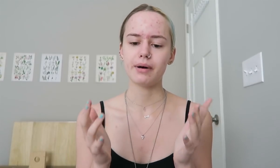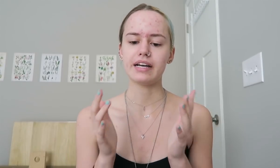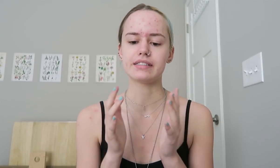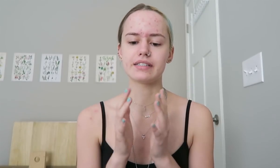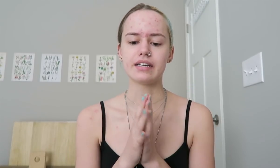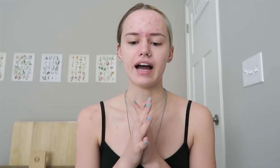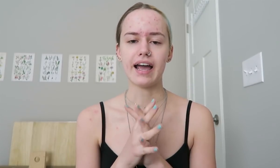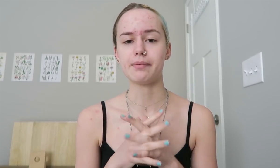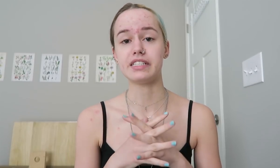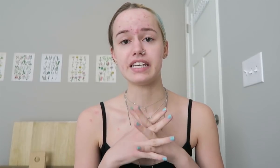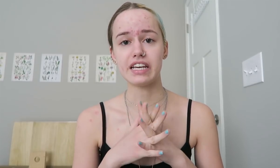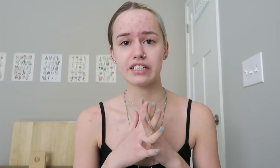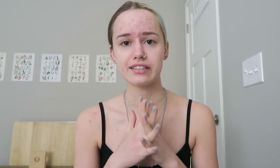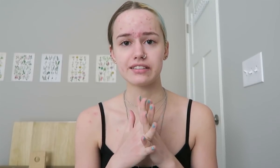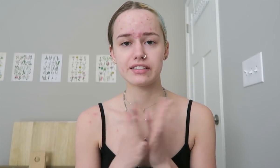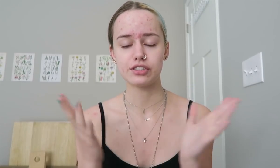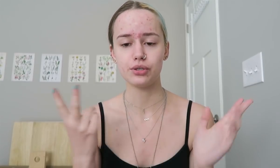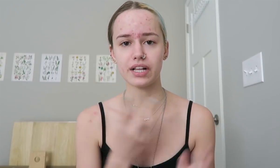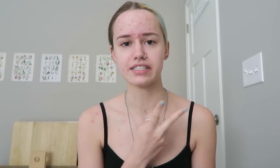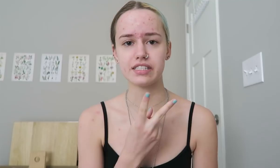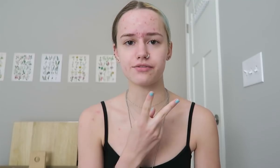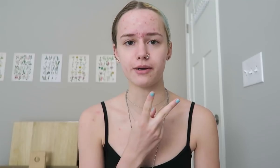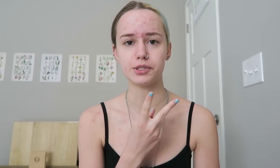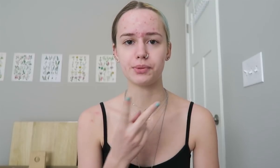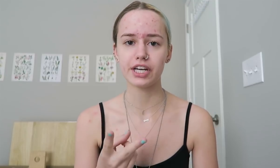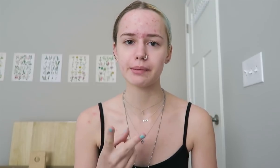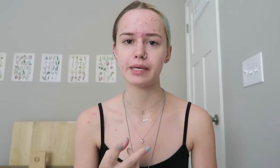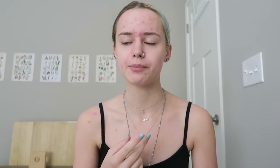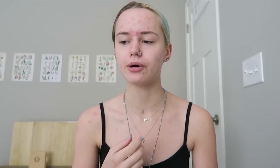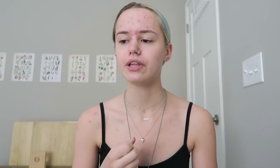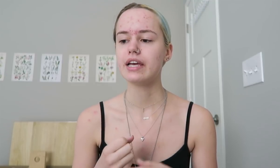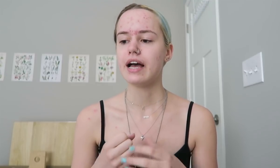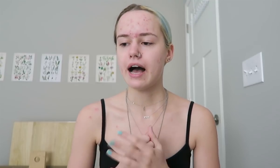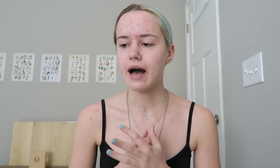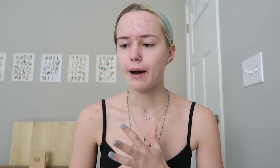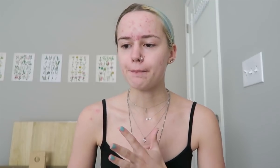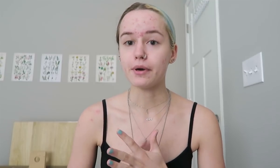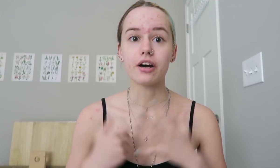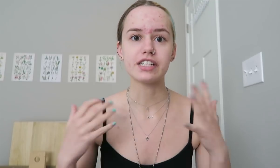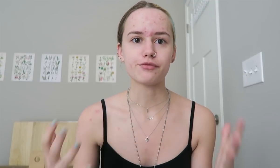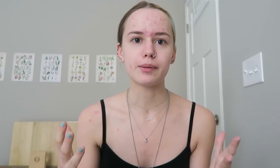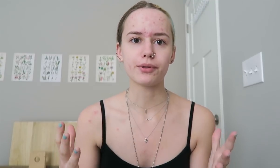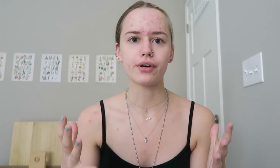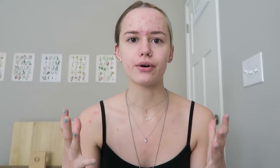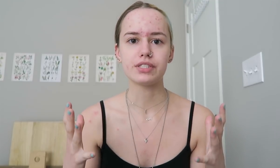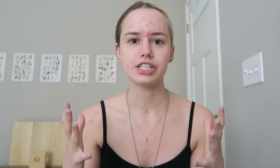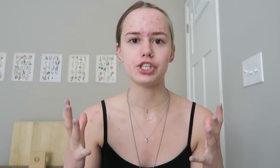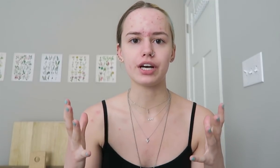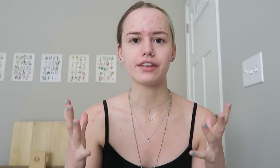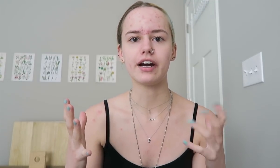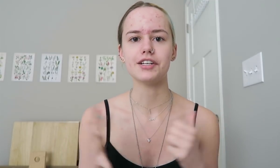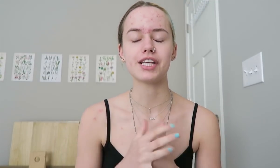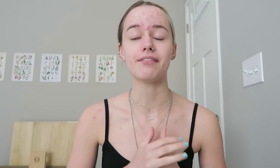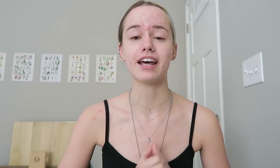but, I happened to take two classes from two hearing people. Um There are deaf people though, teaching on there